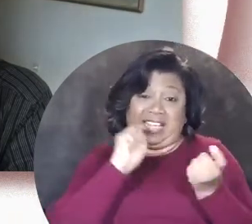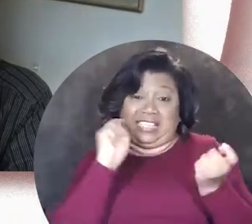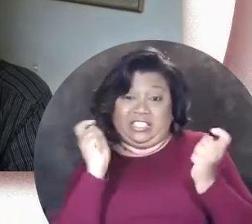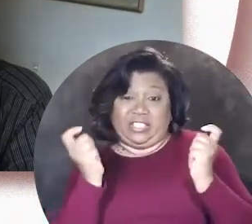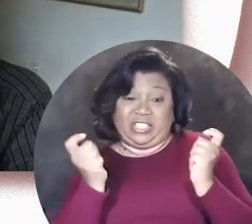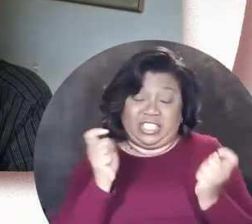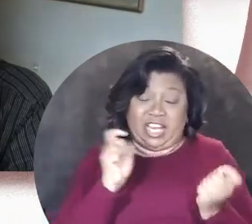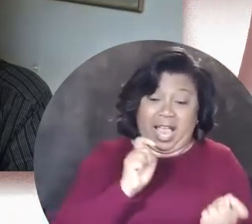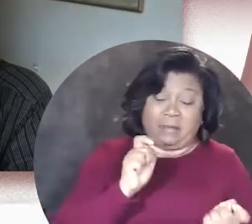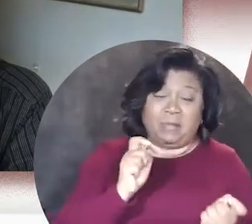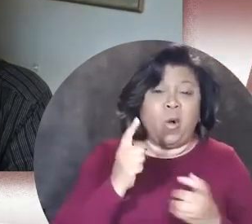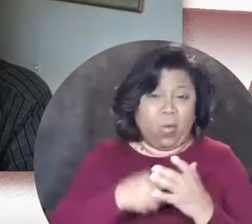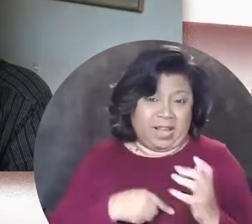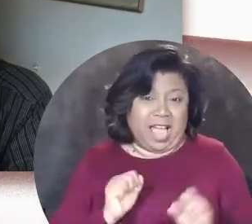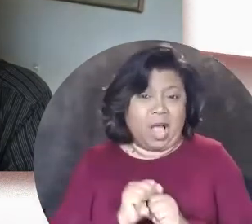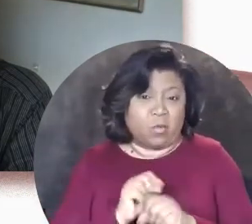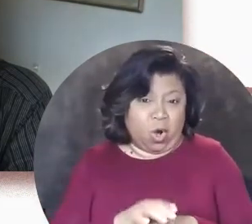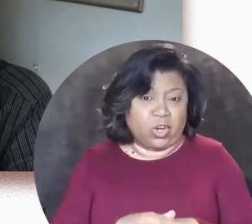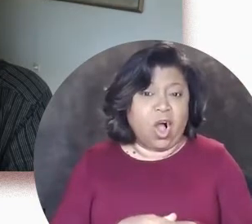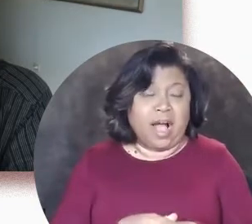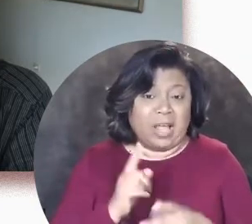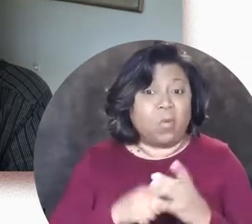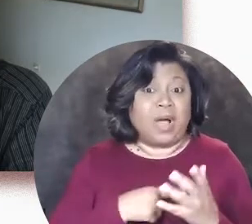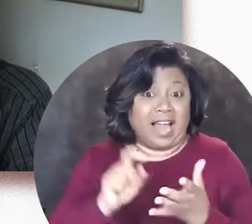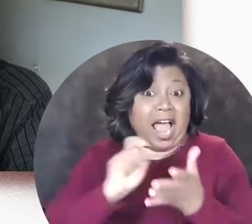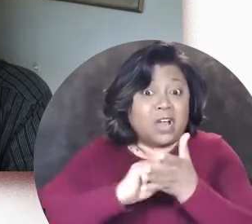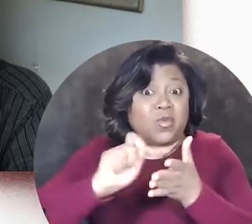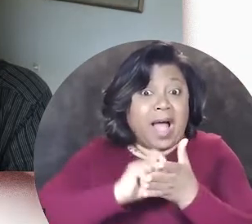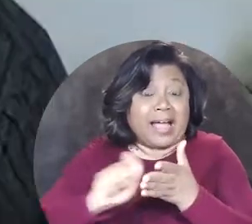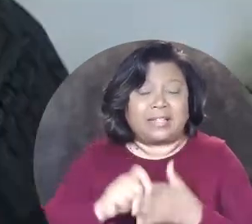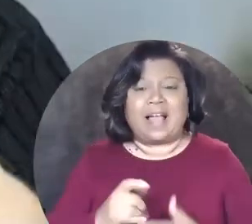and shape what I work on and what I write